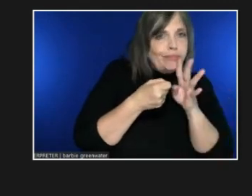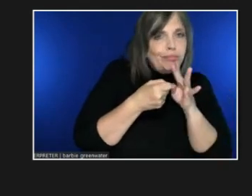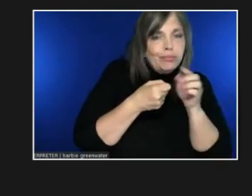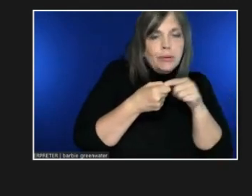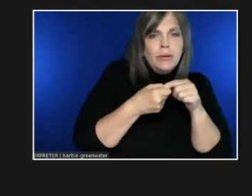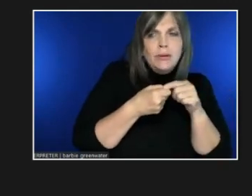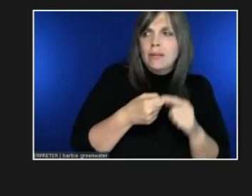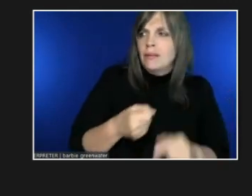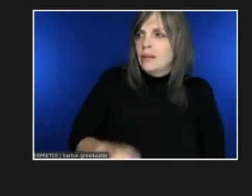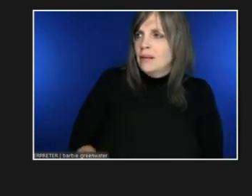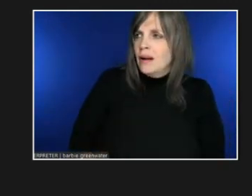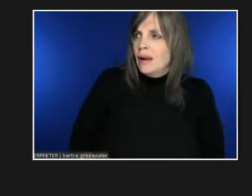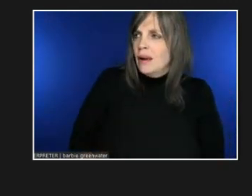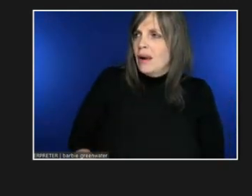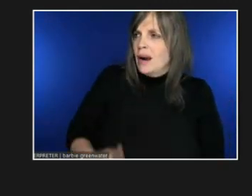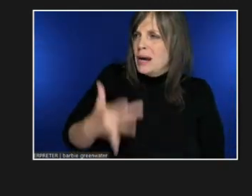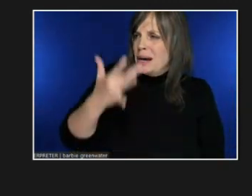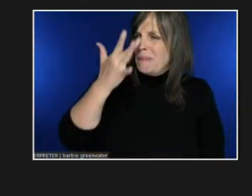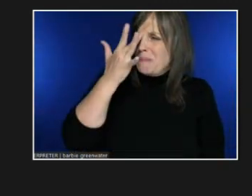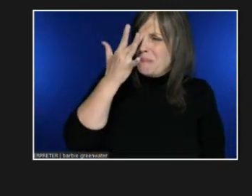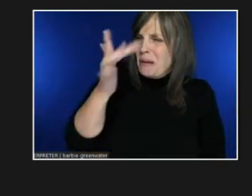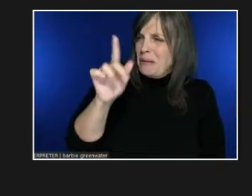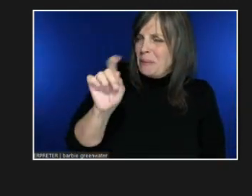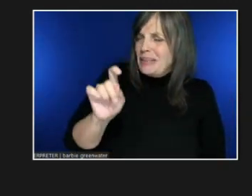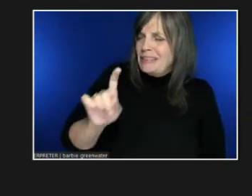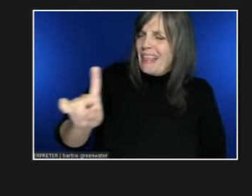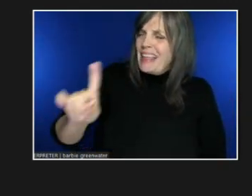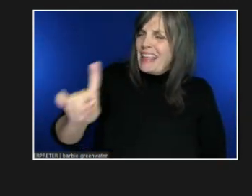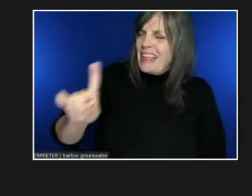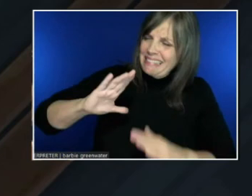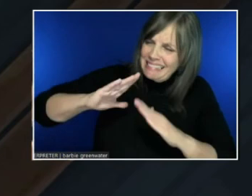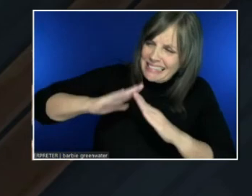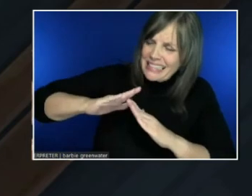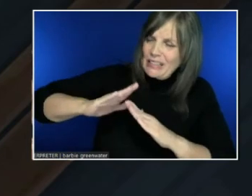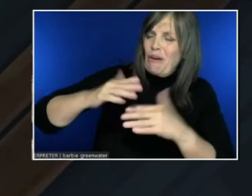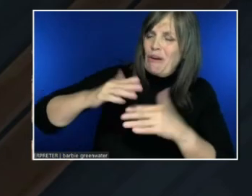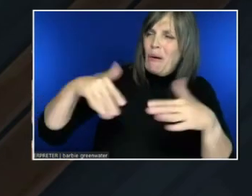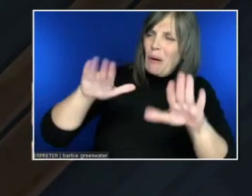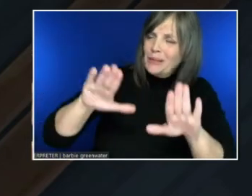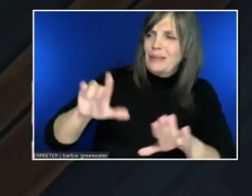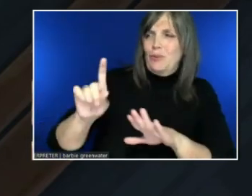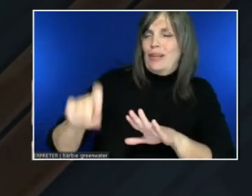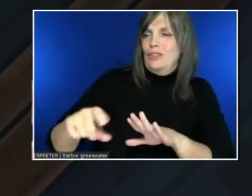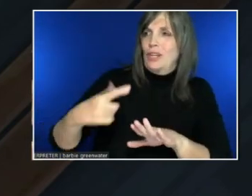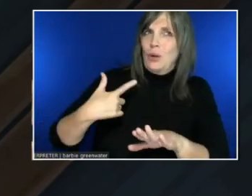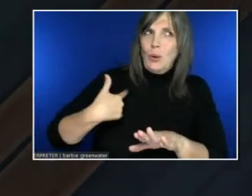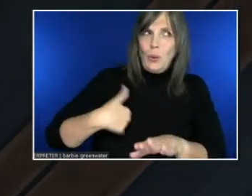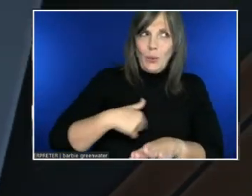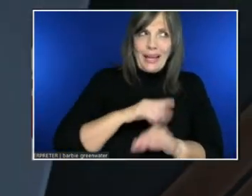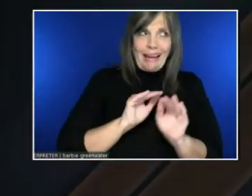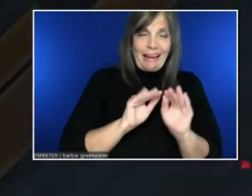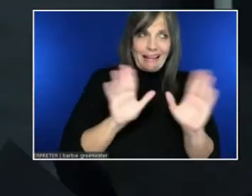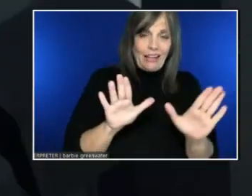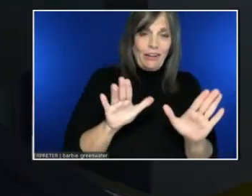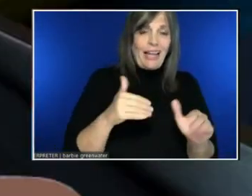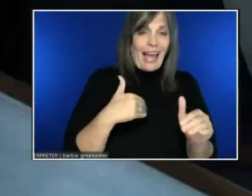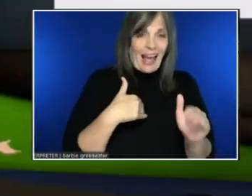That is an absolutely awesome question. I mean, we clearly have the technology to send audio off to be captioned.